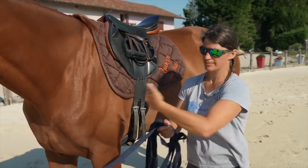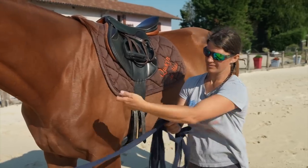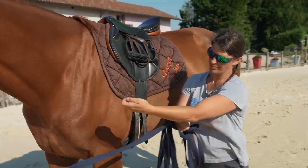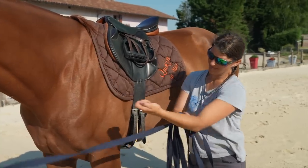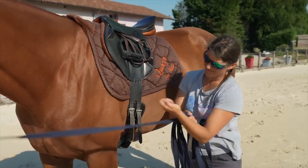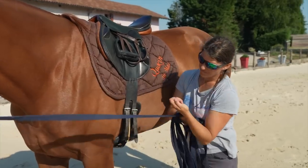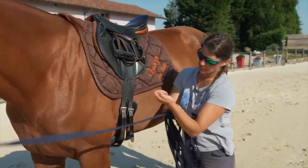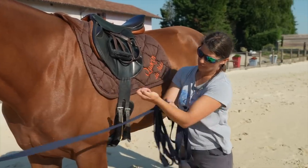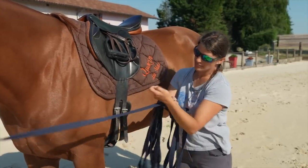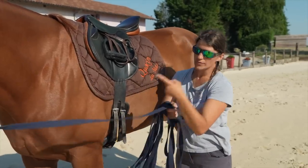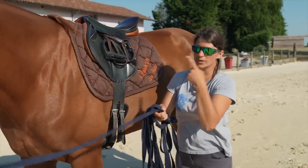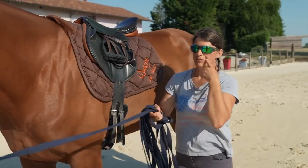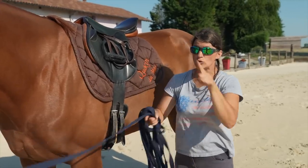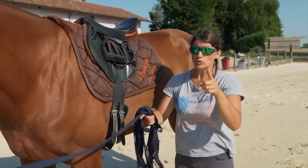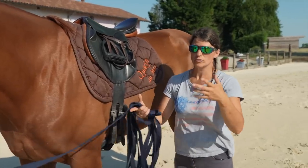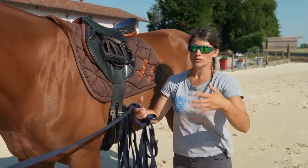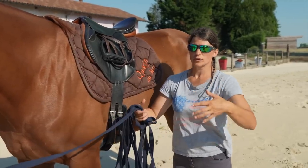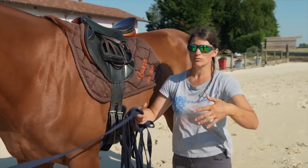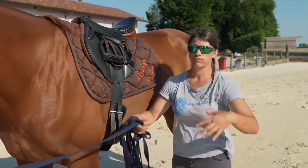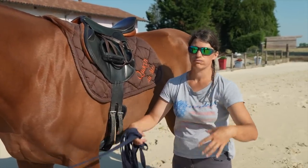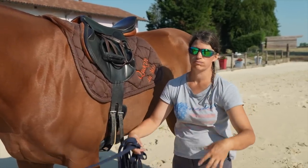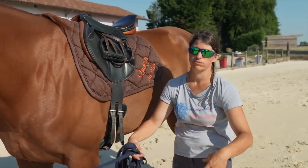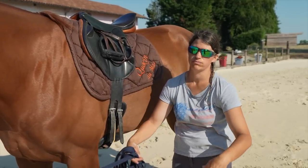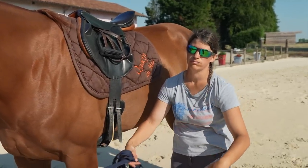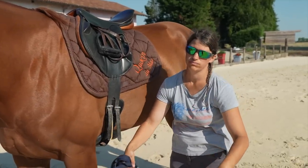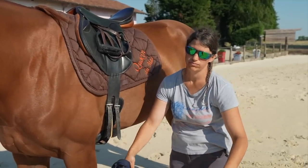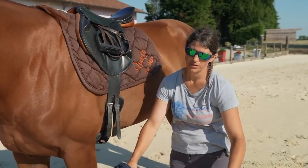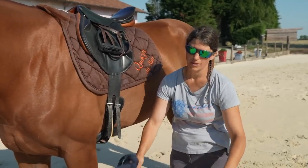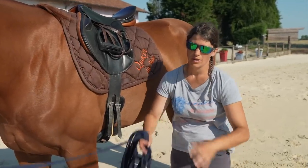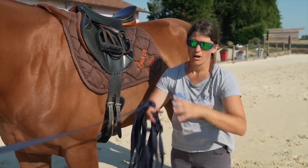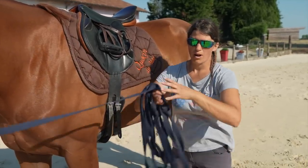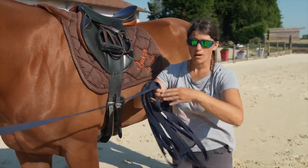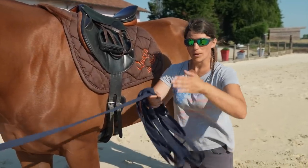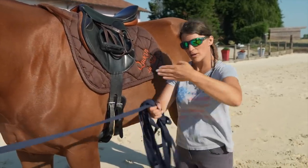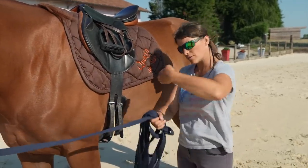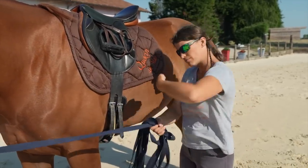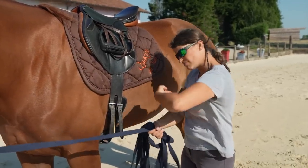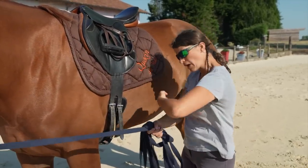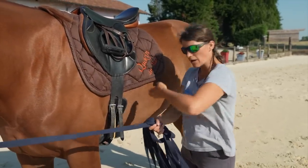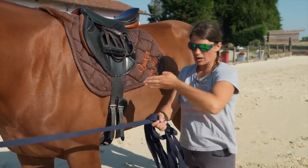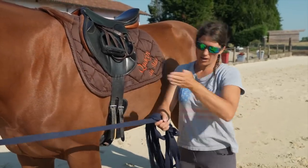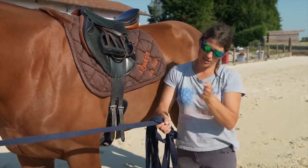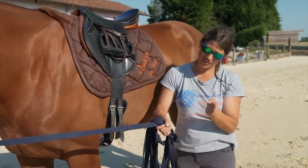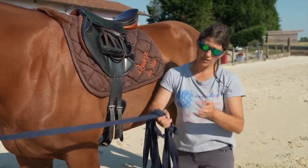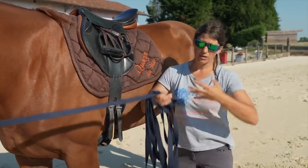so I pull on her to keep her relaxed and